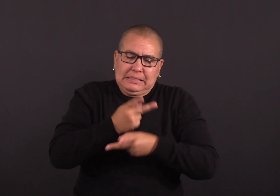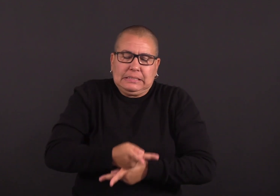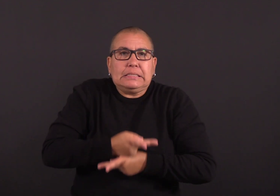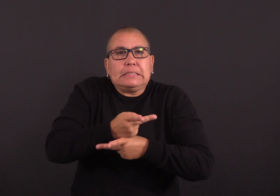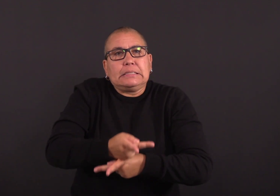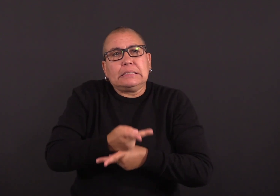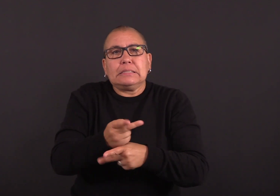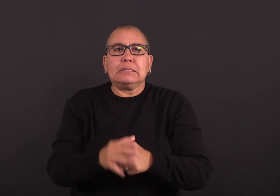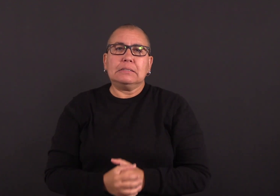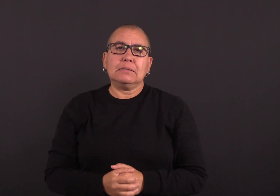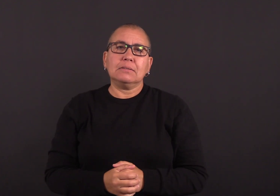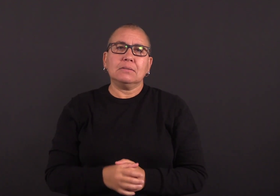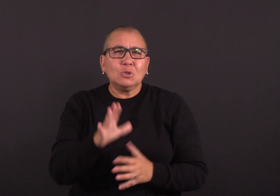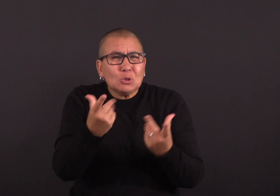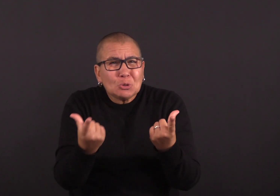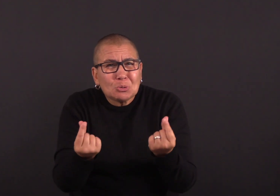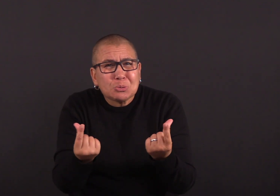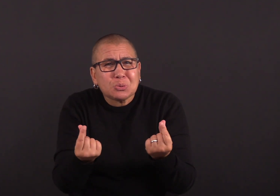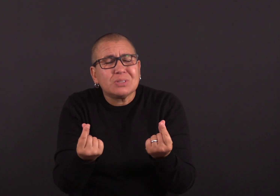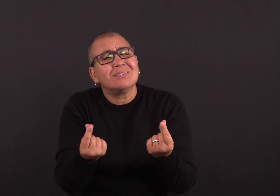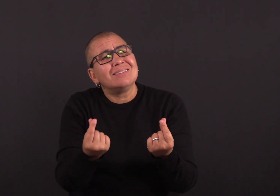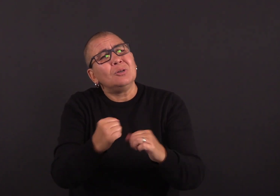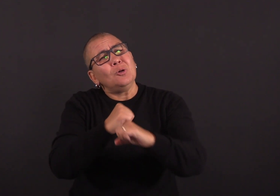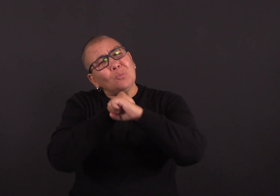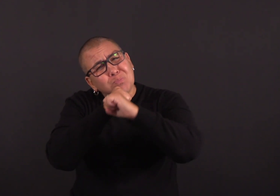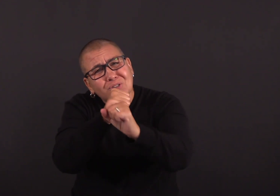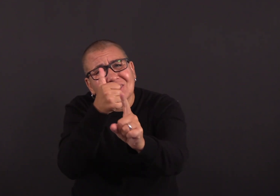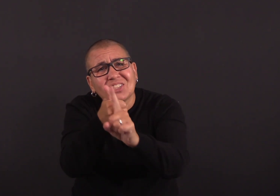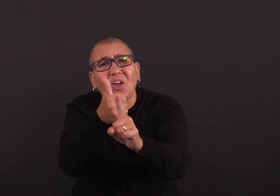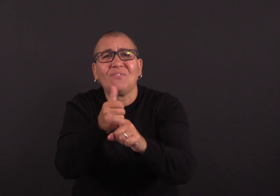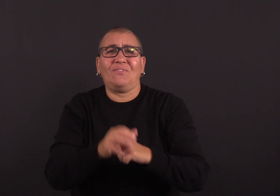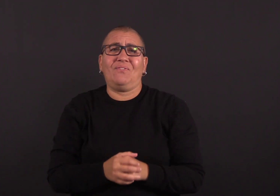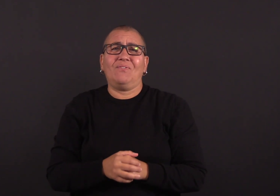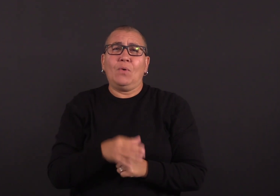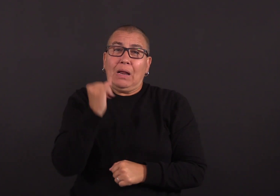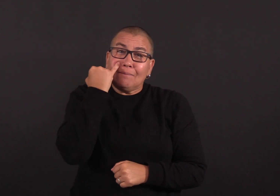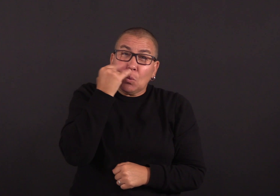people who are sick and wearing masks when among people in confined spaces,